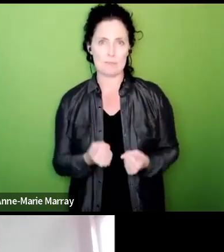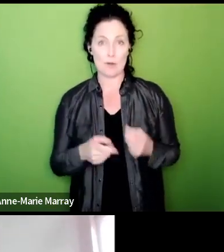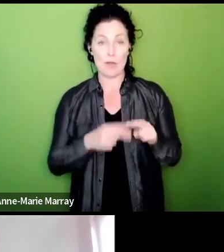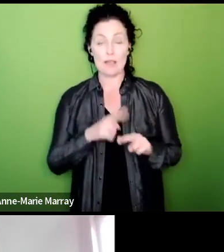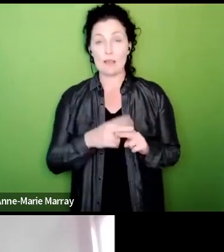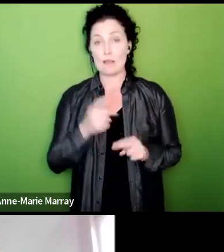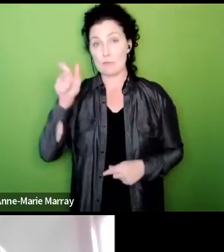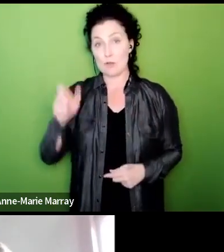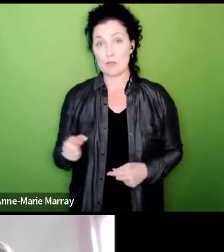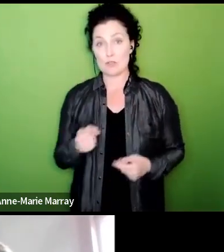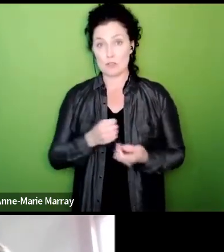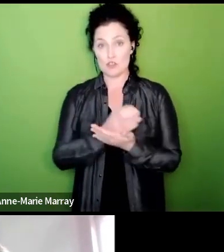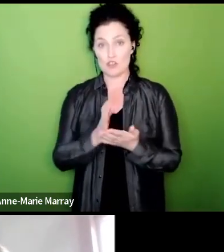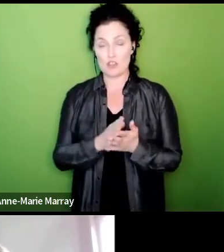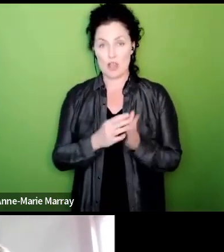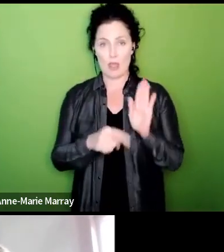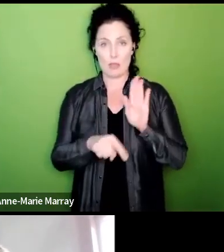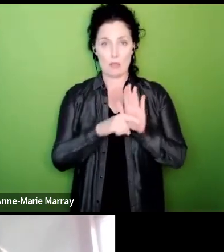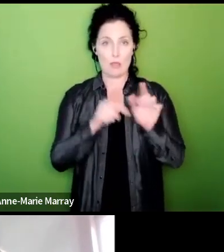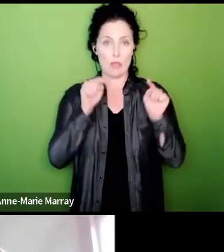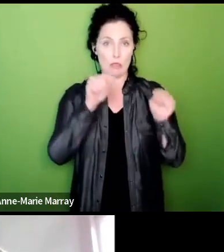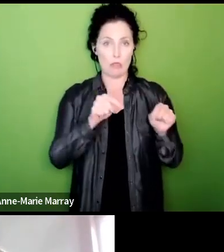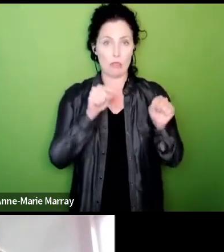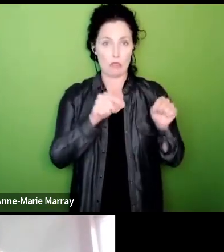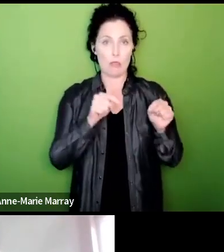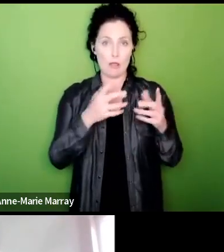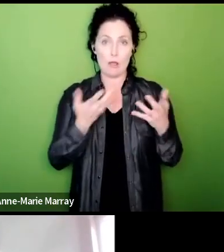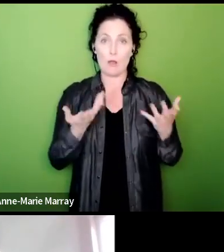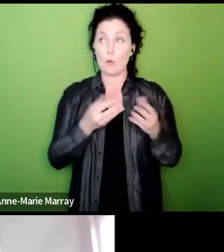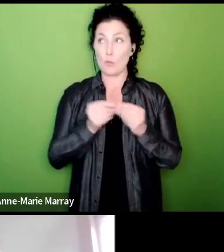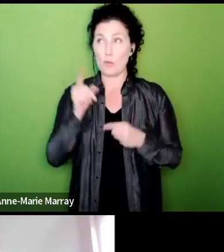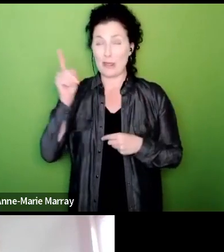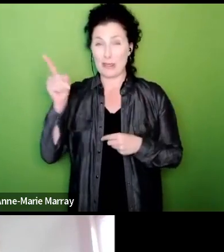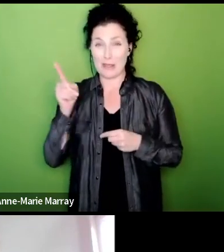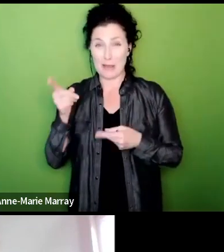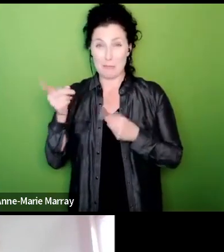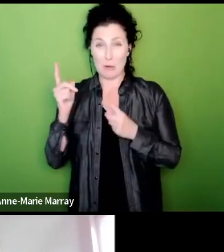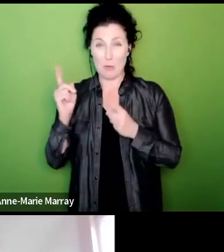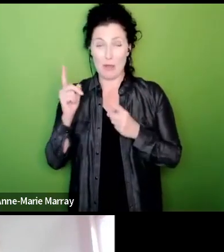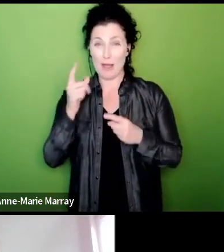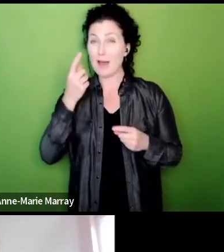a very detrimental post with the employer that could of course get somebody into bother but